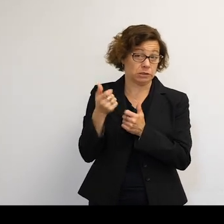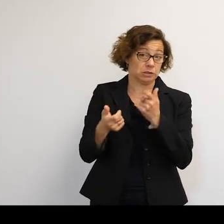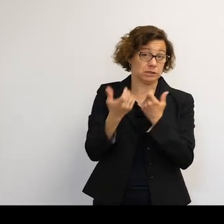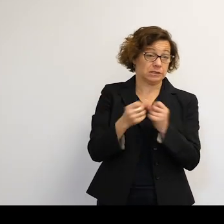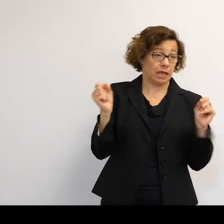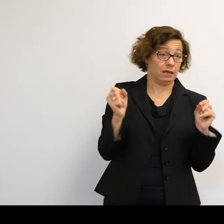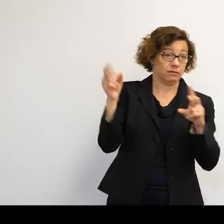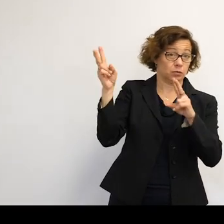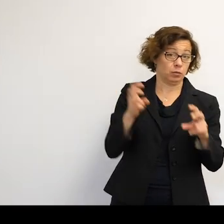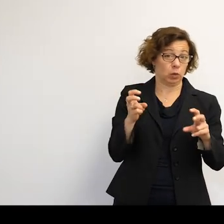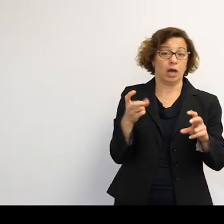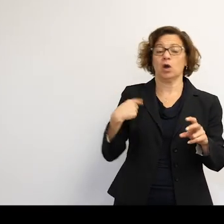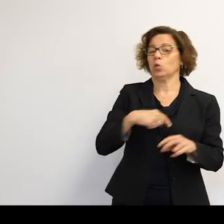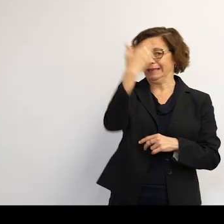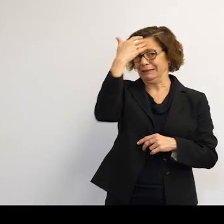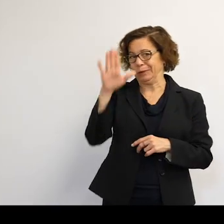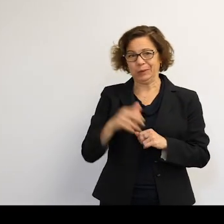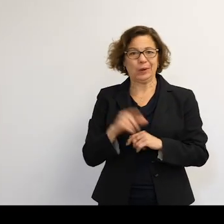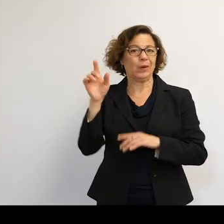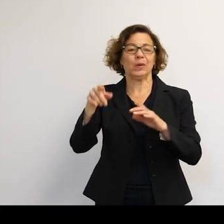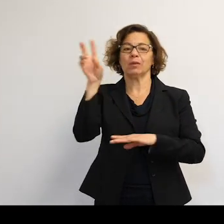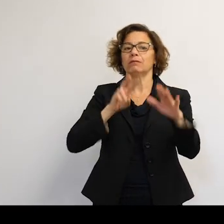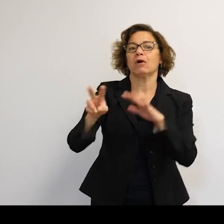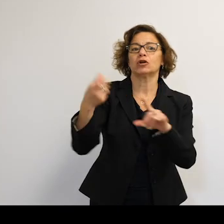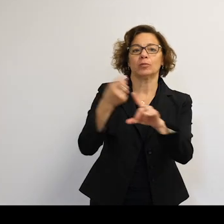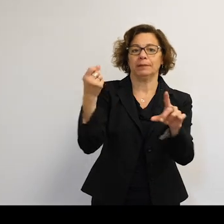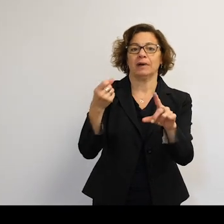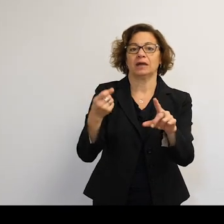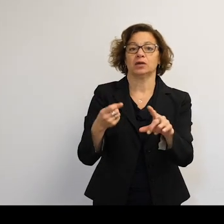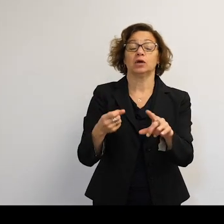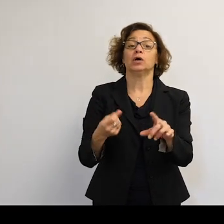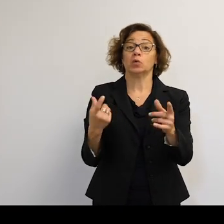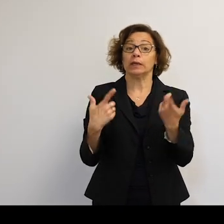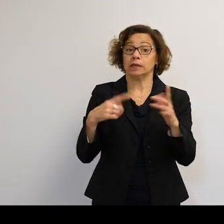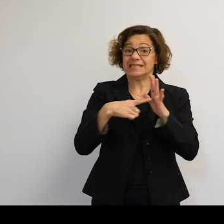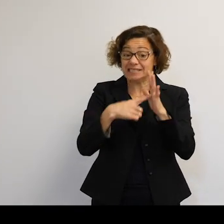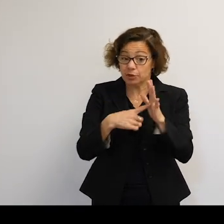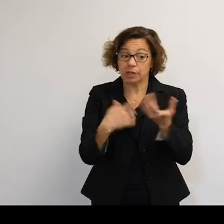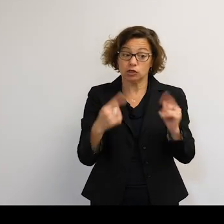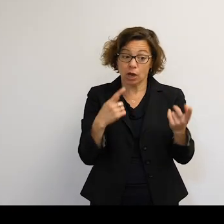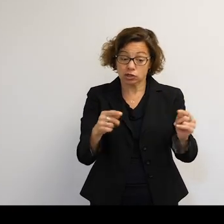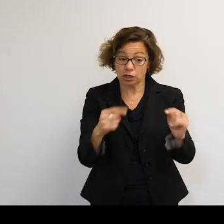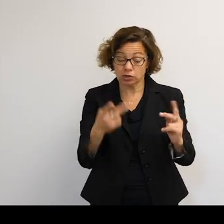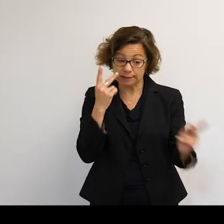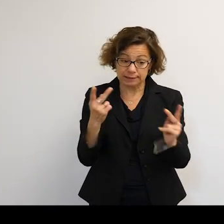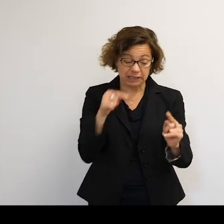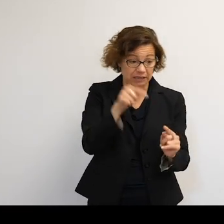Because we don't know the long-term impacts. We can do lots of simulations of what is going to cause more likely collisions.